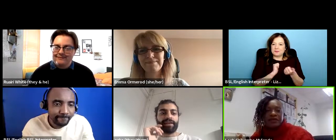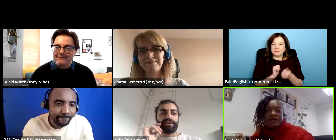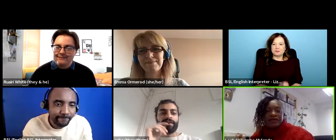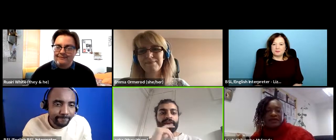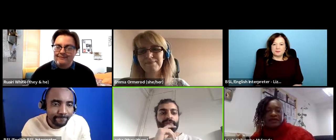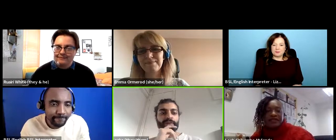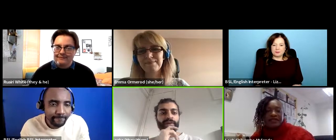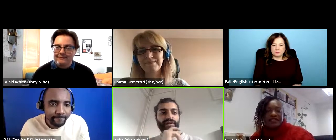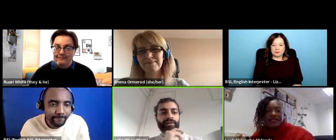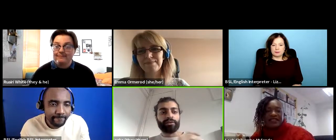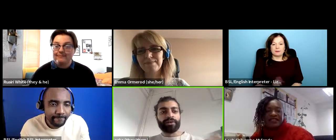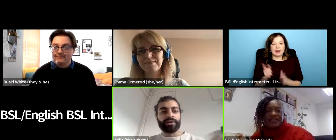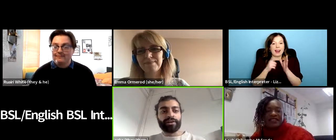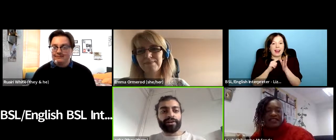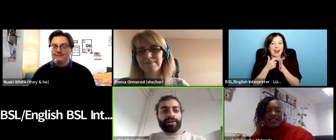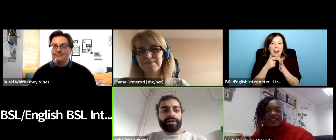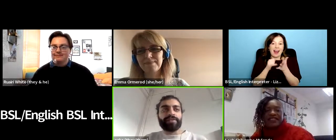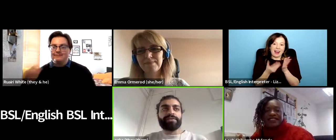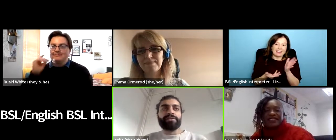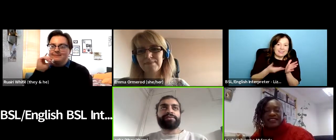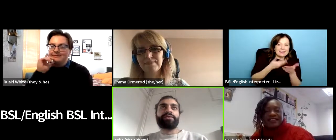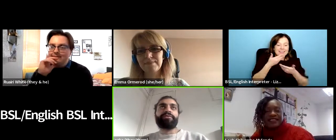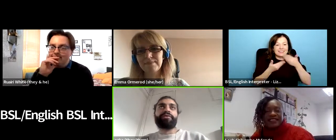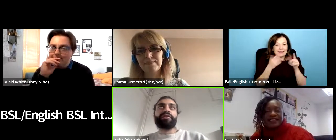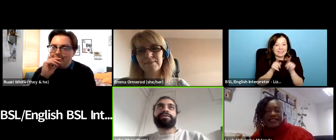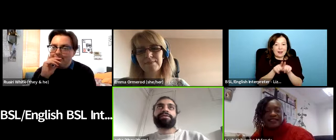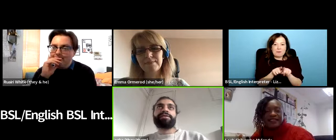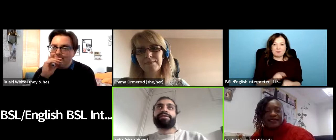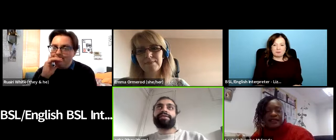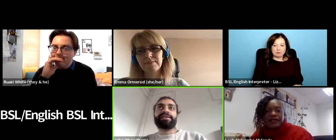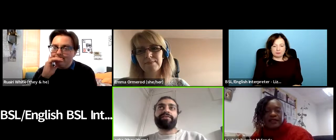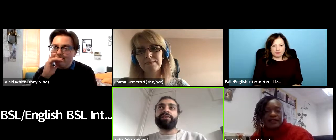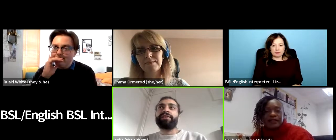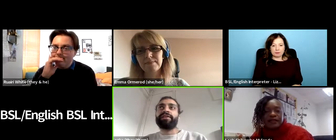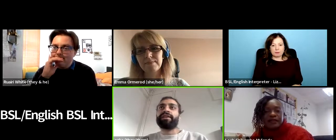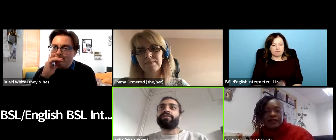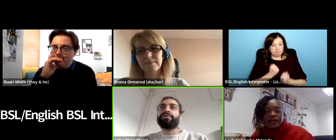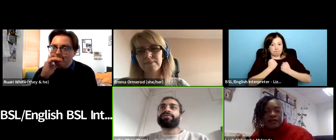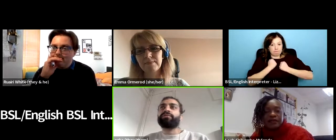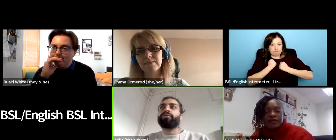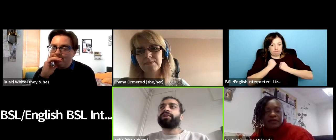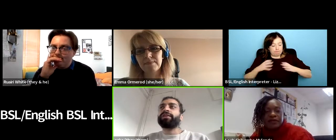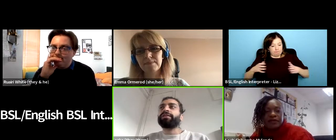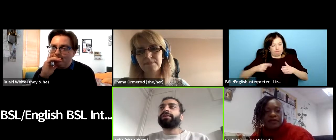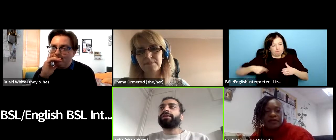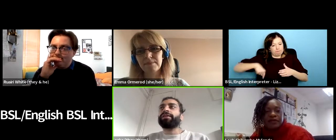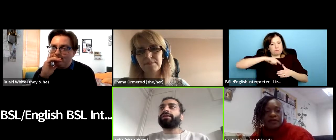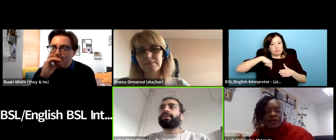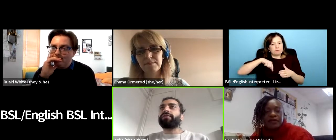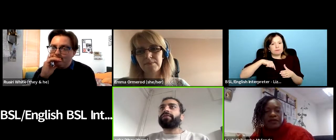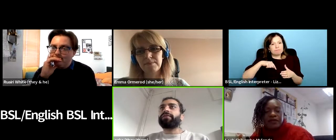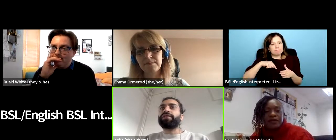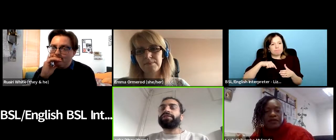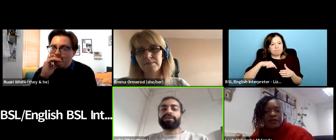can i come in on that a little bit and so for us it's definitely that was wanting that relationship